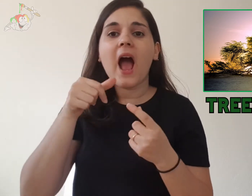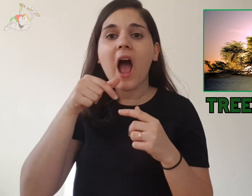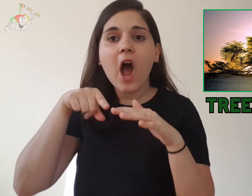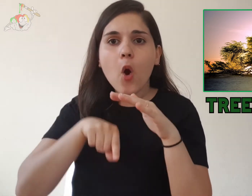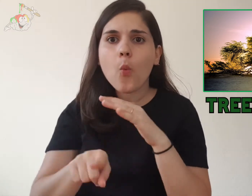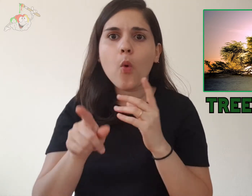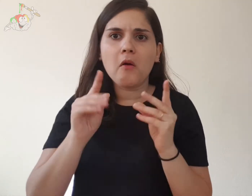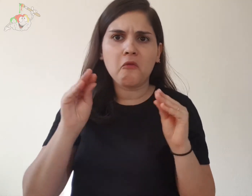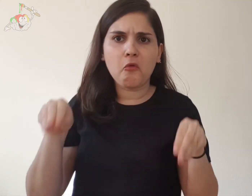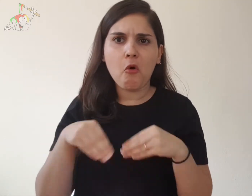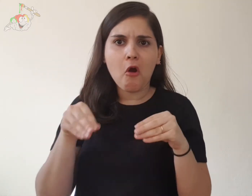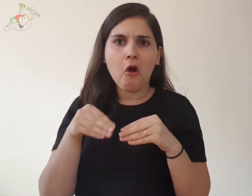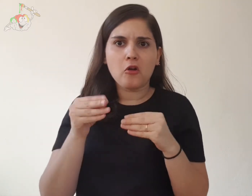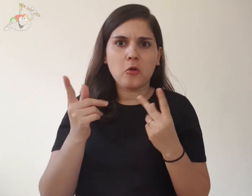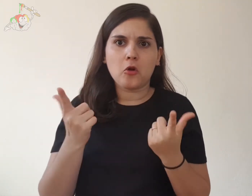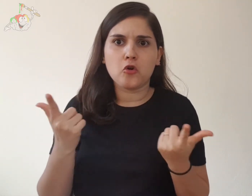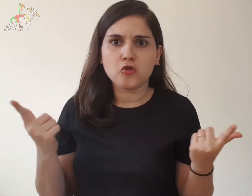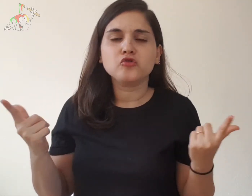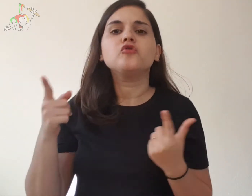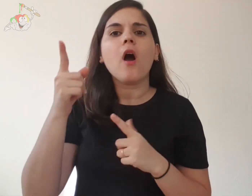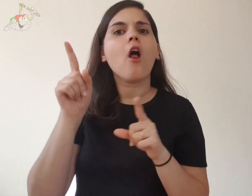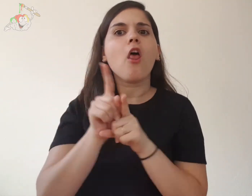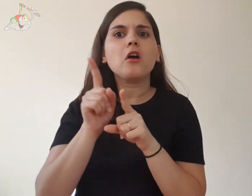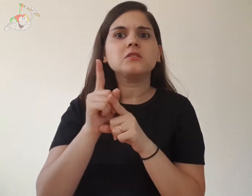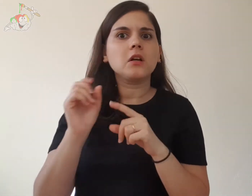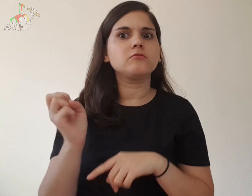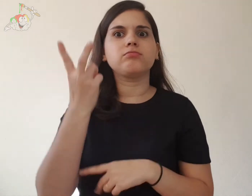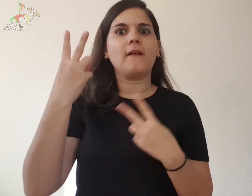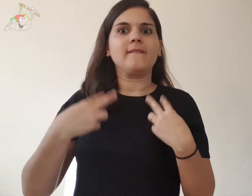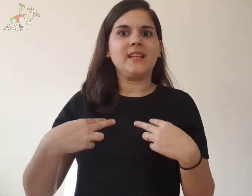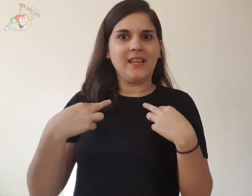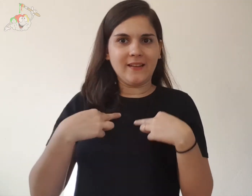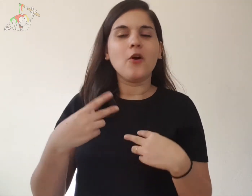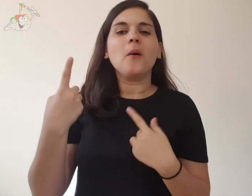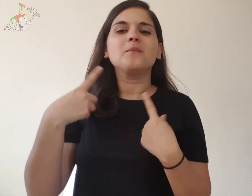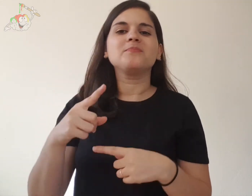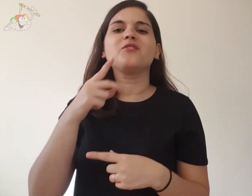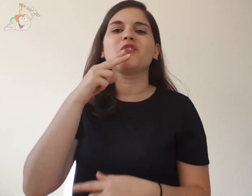there is no water source but it still survives. For this